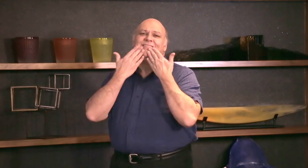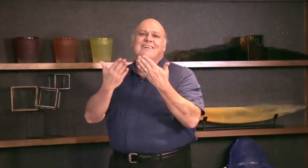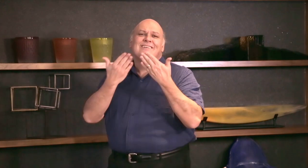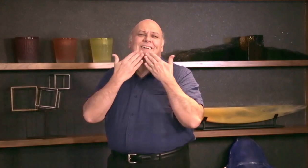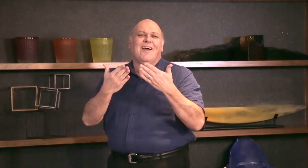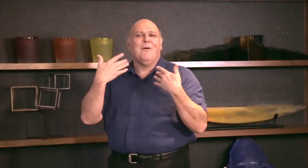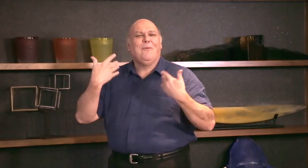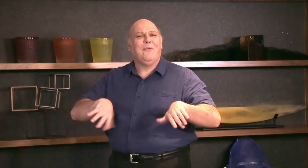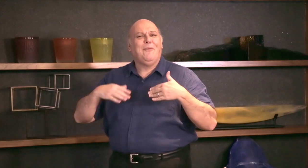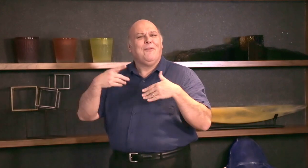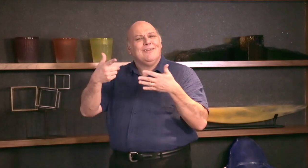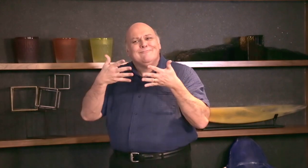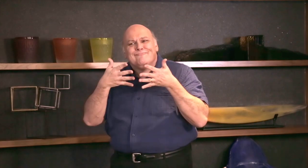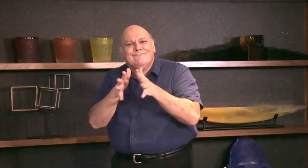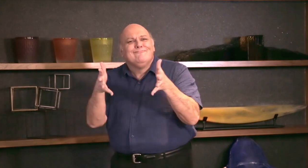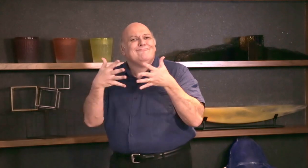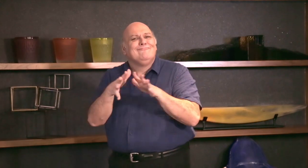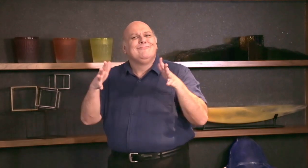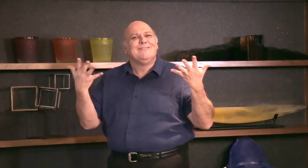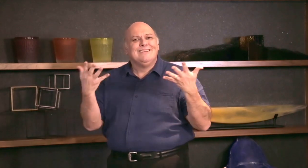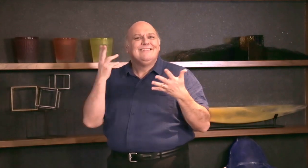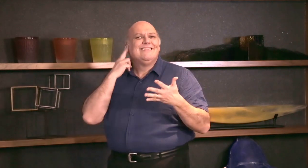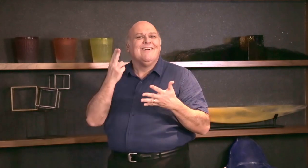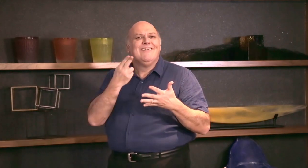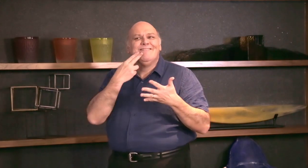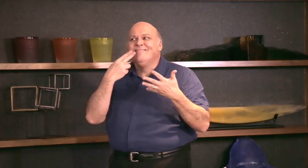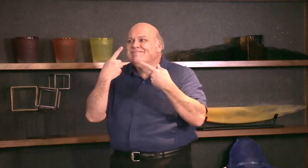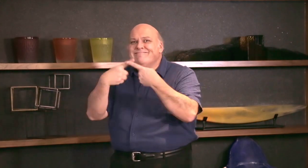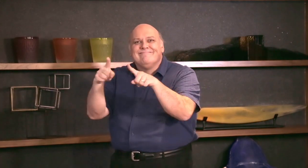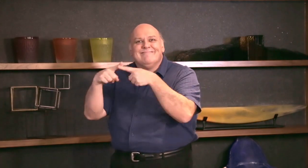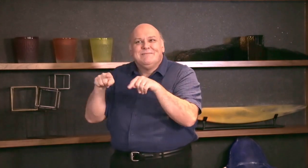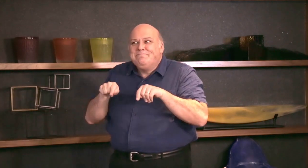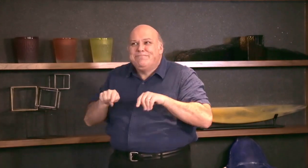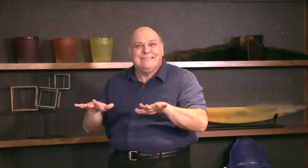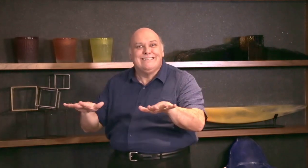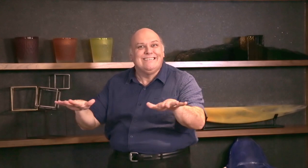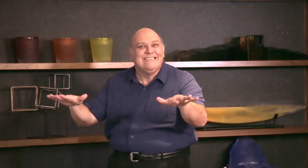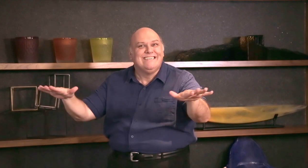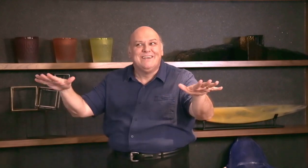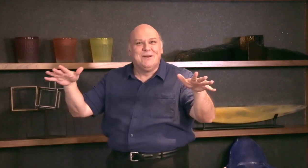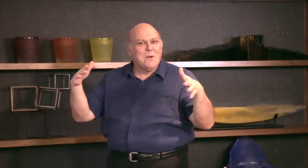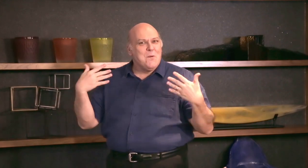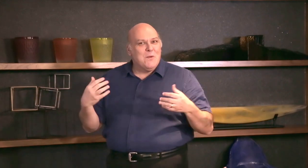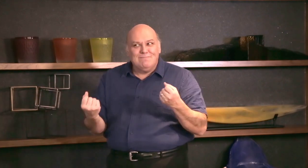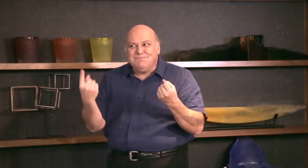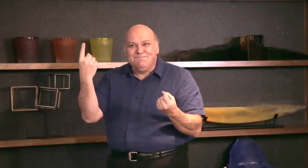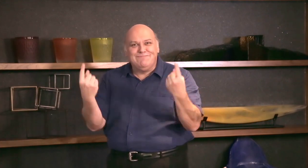Thanks for sharing reports in entertainment and for sending DeafWaves vibrations!